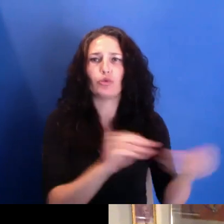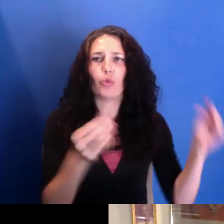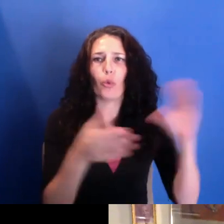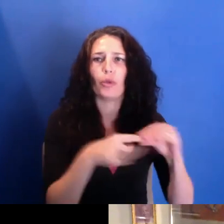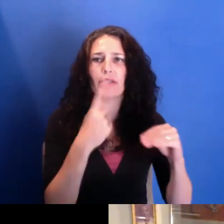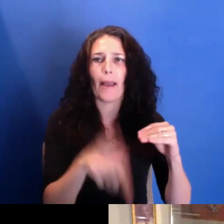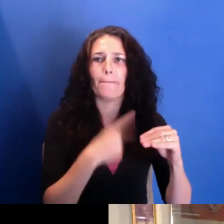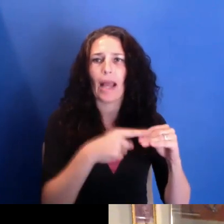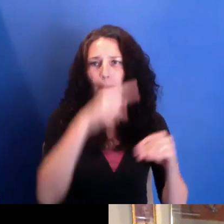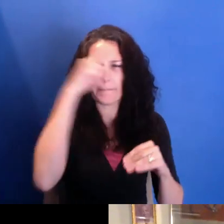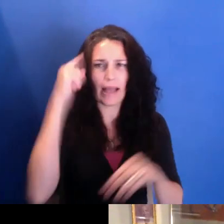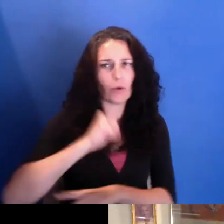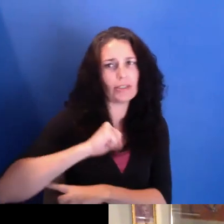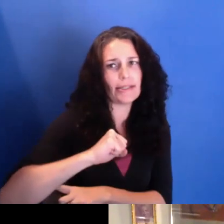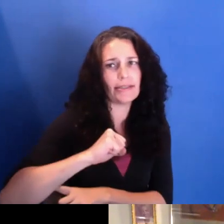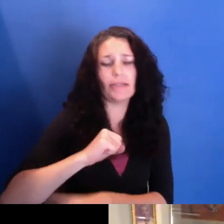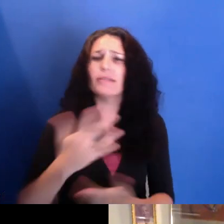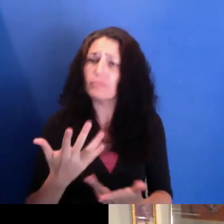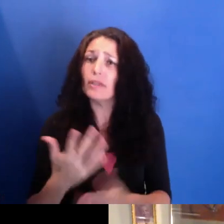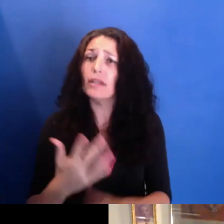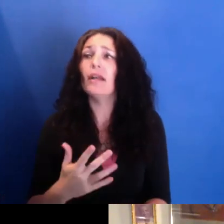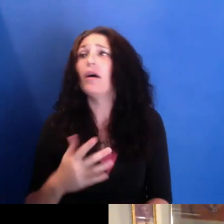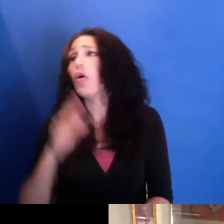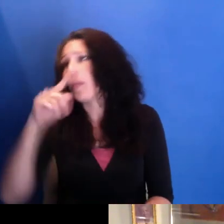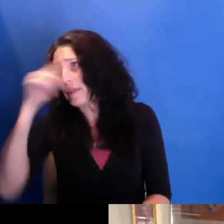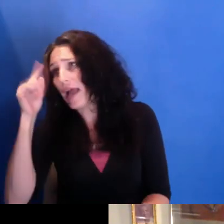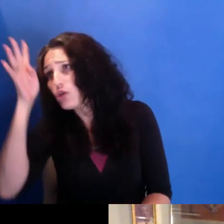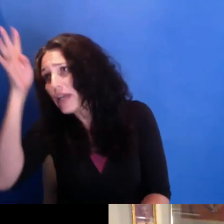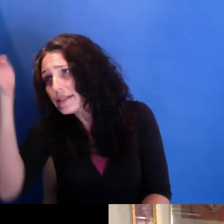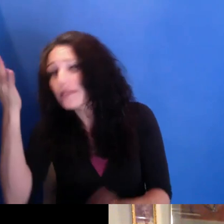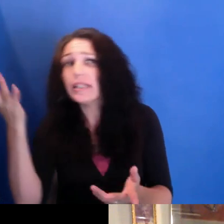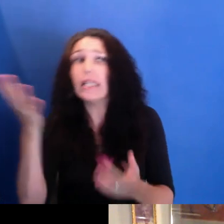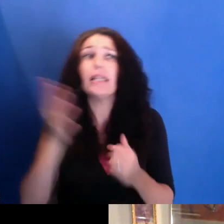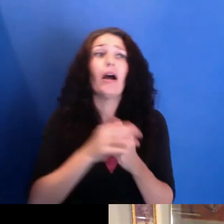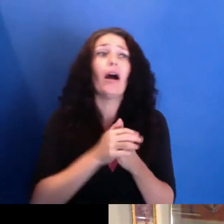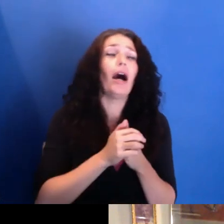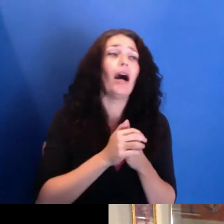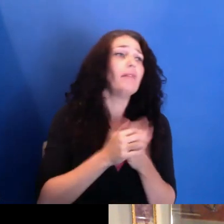which are, you know, stories of Black creativity. And about this-- this--